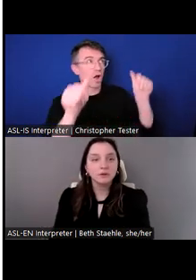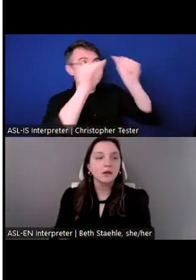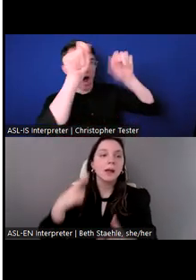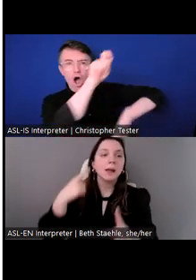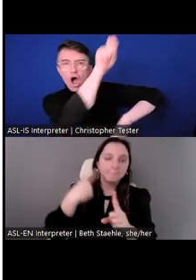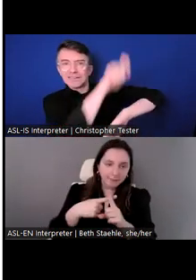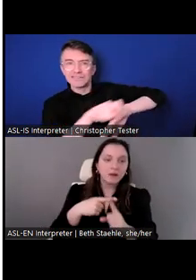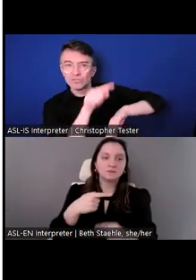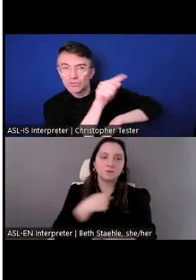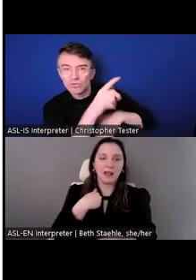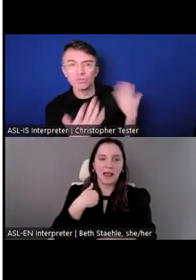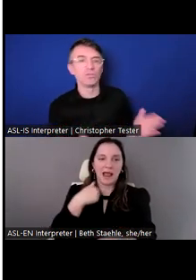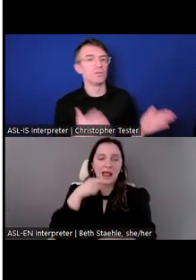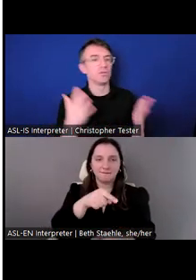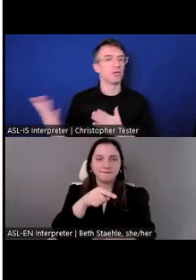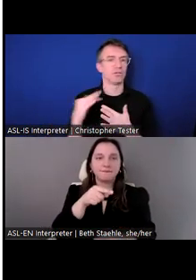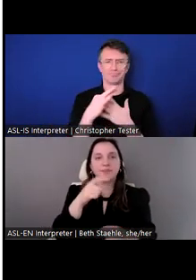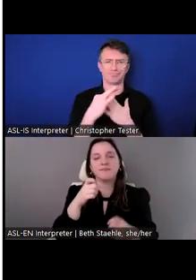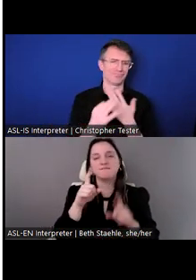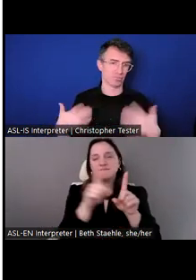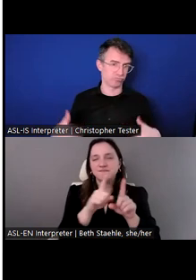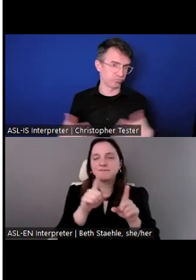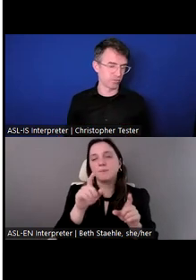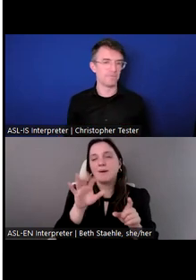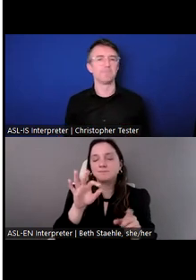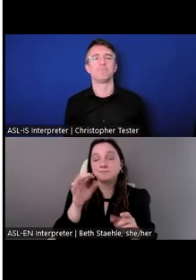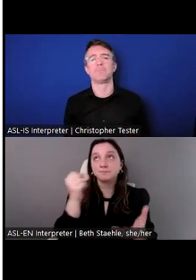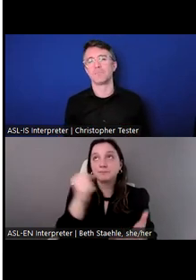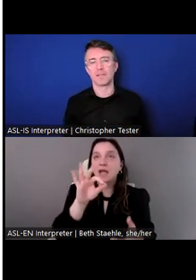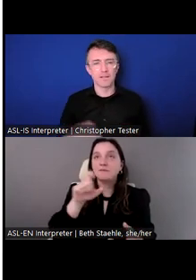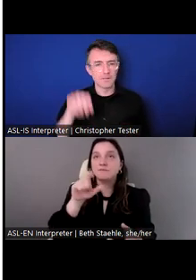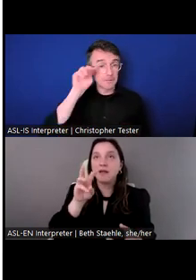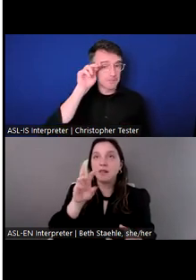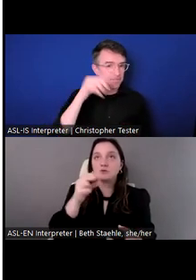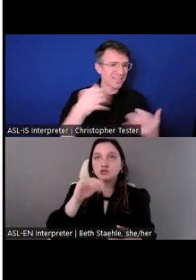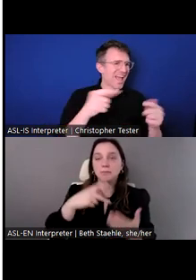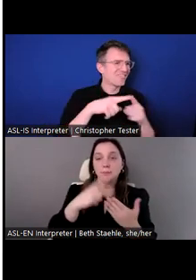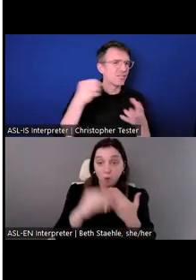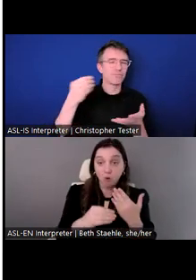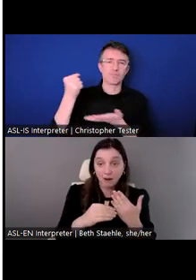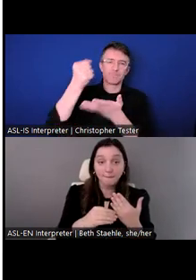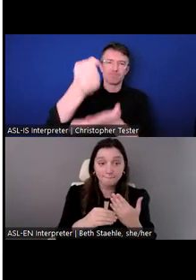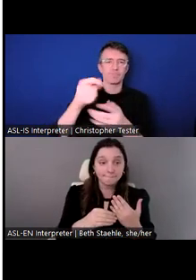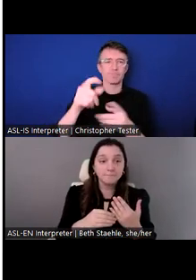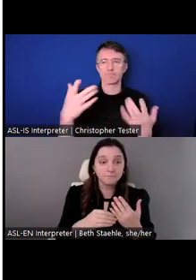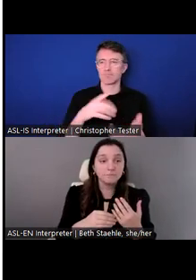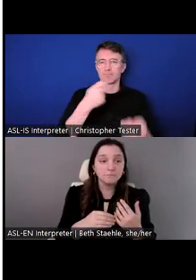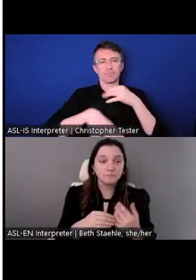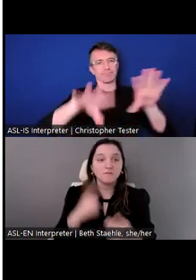inclusion, we have a full program for spring, summer, and fall. Internships and fellowships.